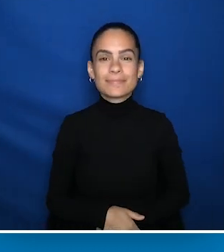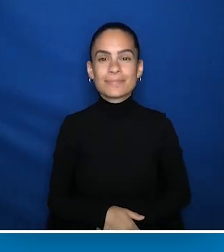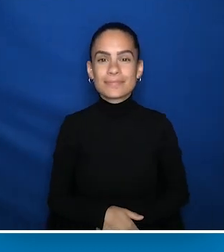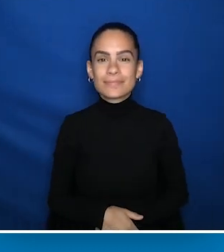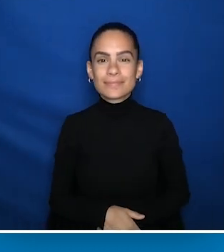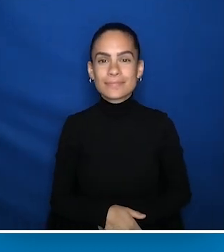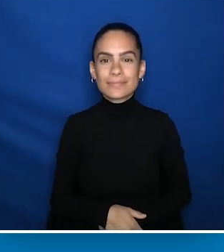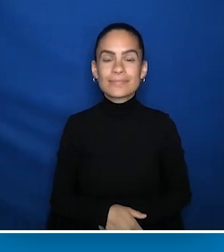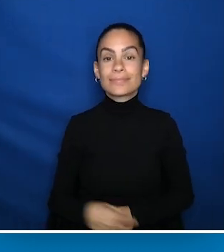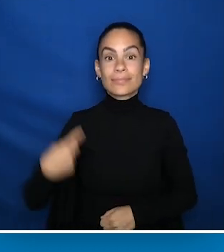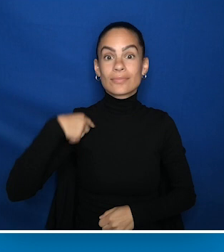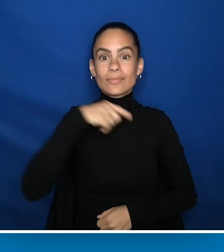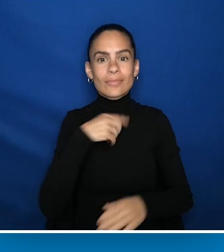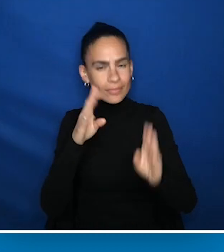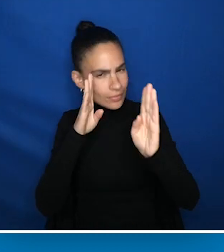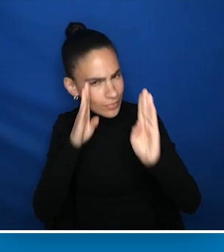We focus on achieving health equity,